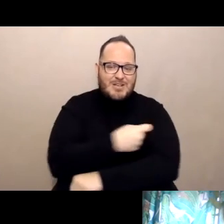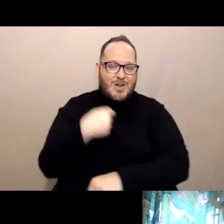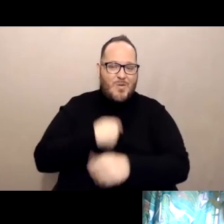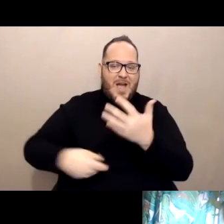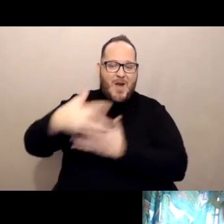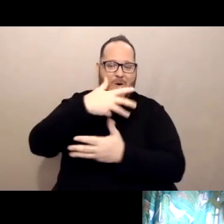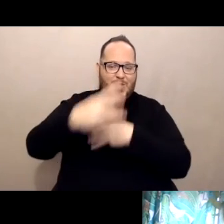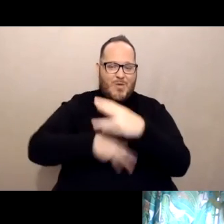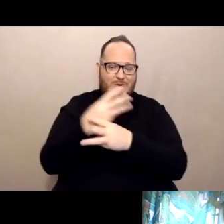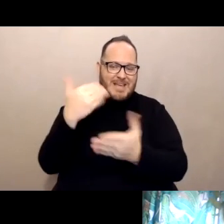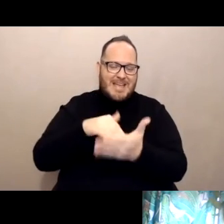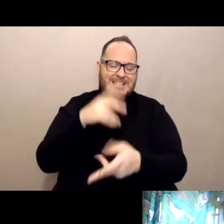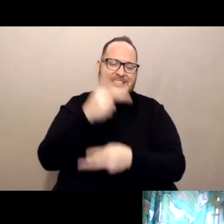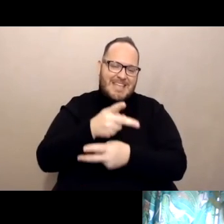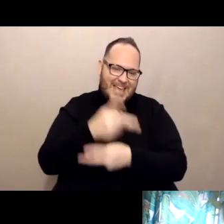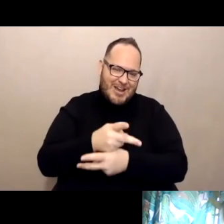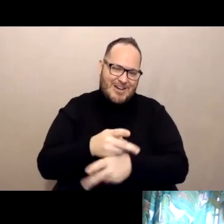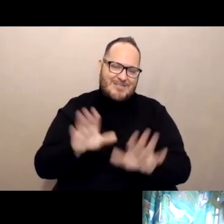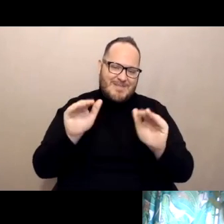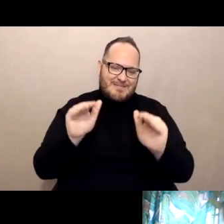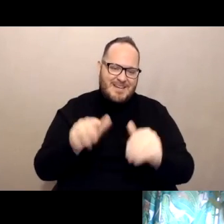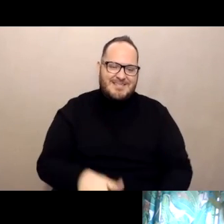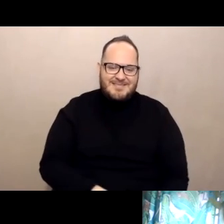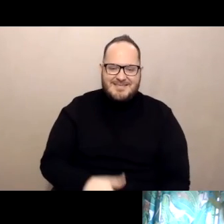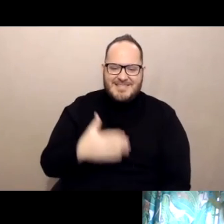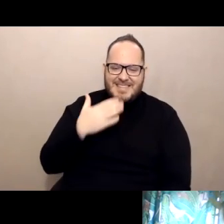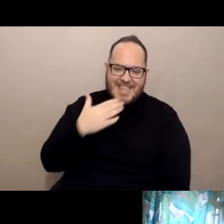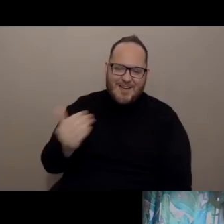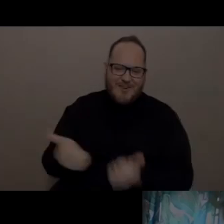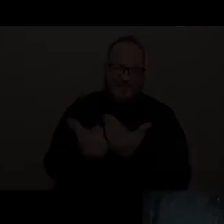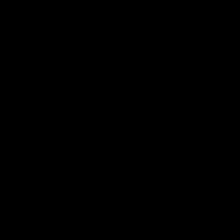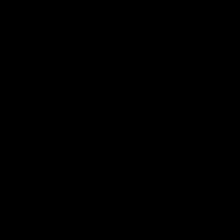Take care everybody. (mumbles) Bye-bye. Thank you.